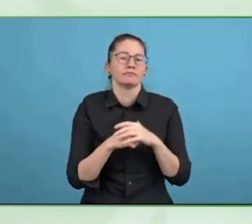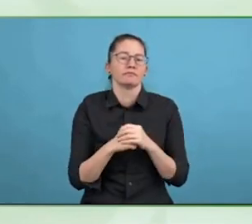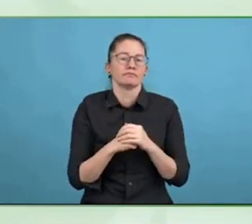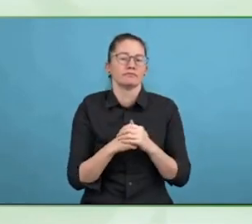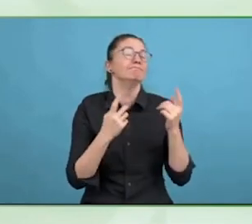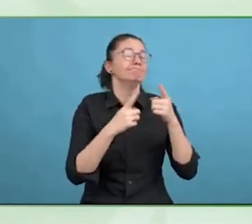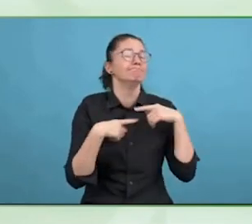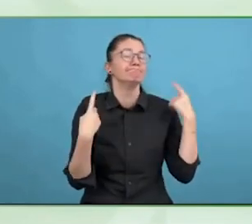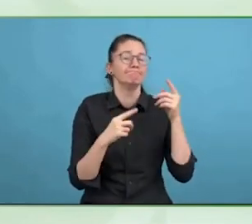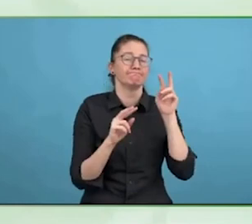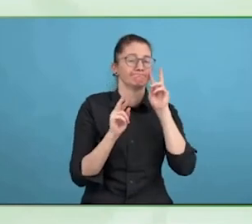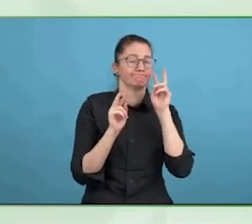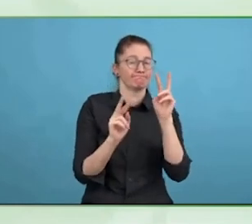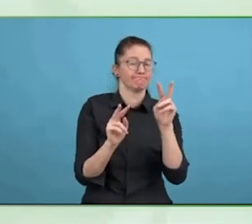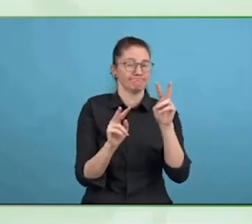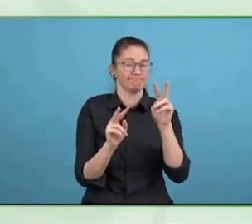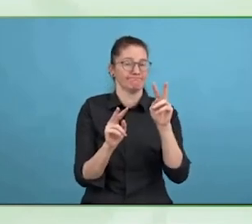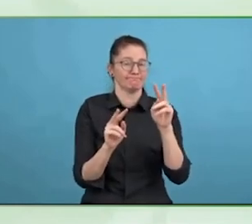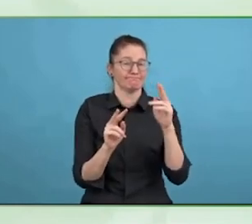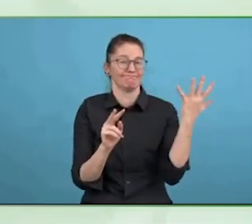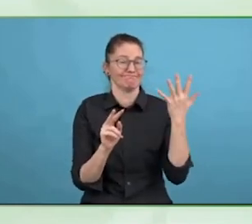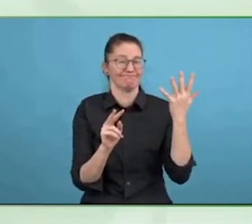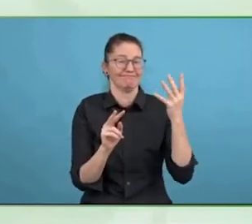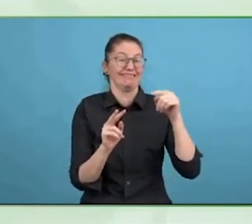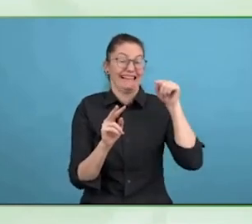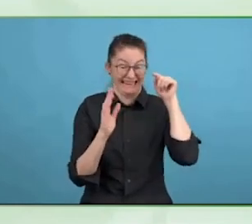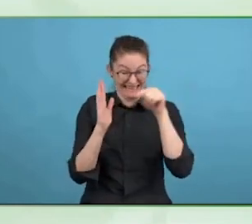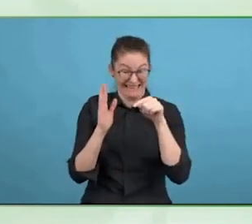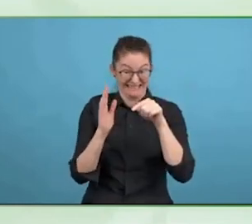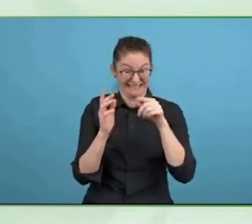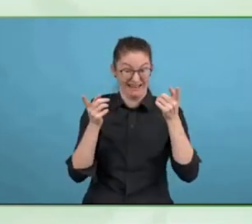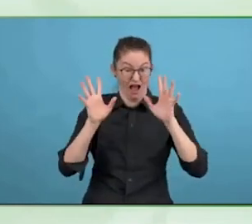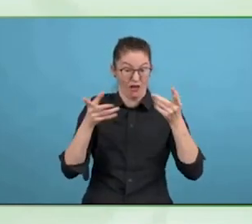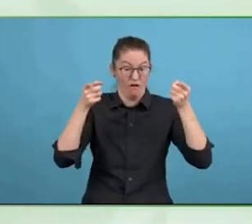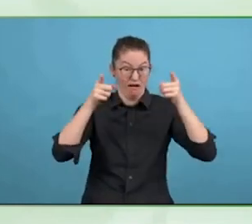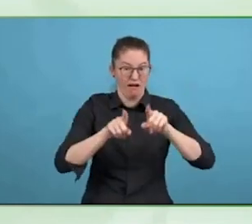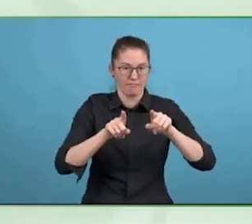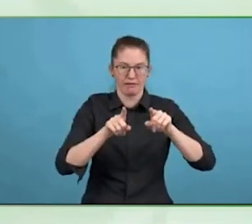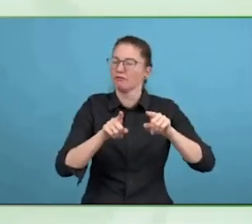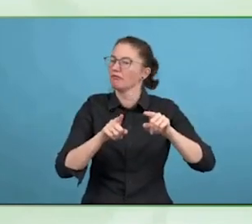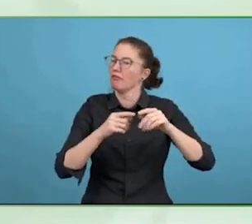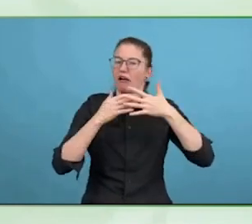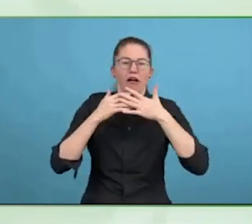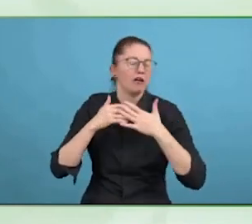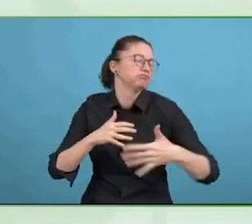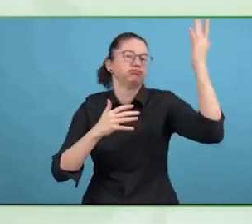Our view is captioning in particular, transcription, led to